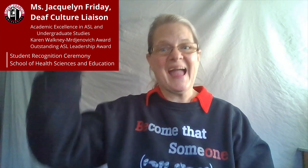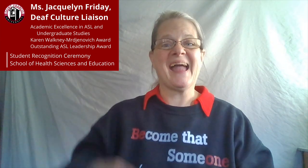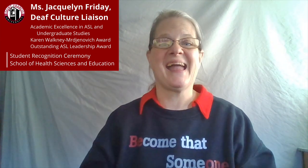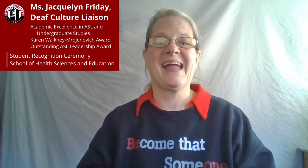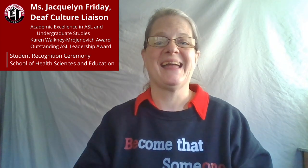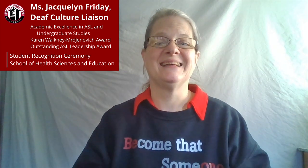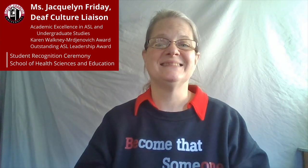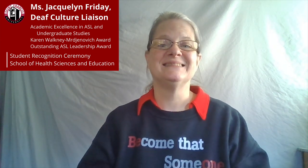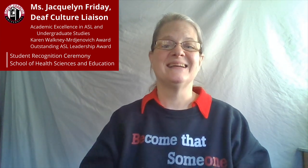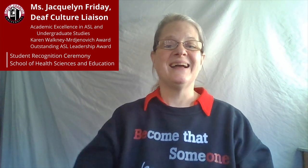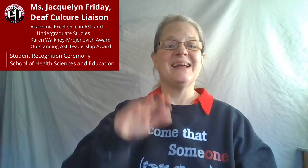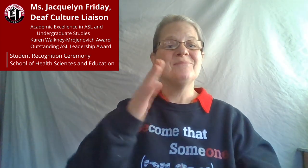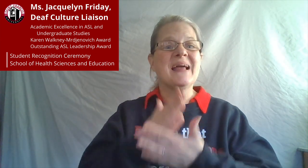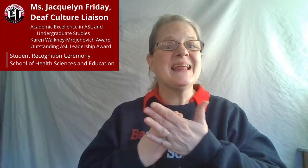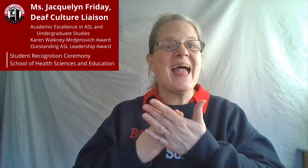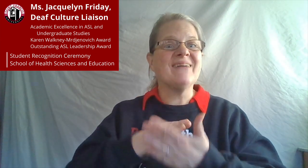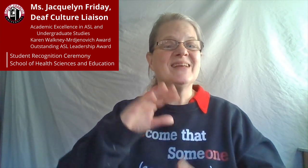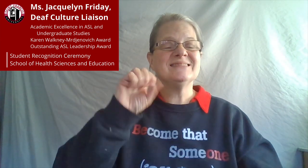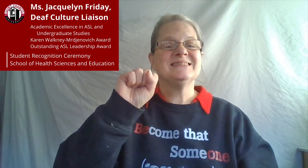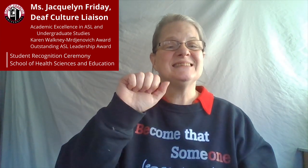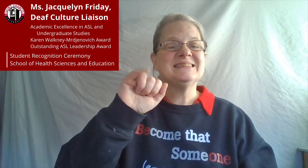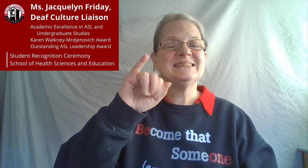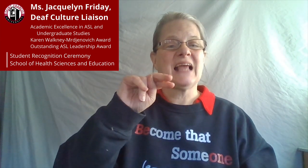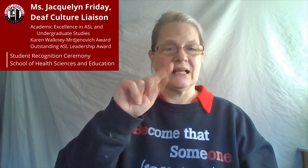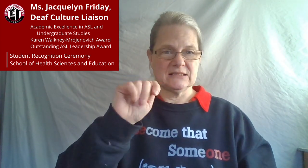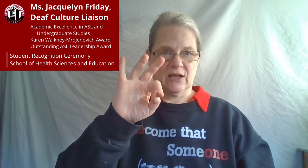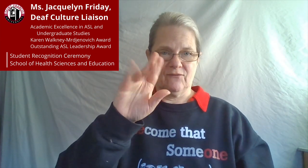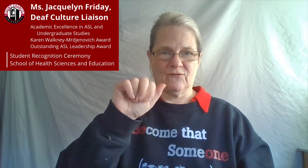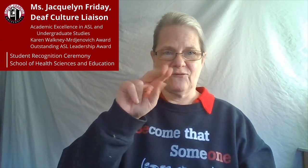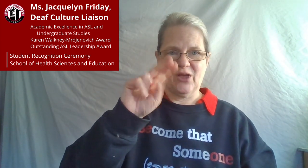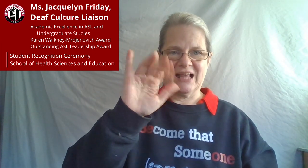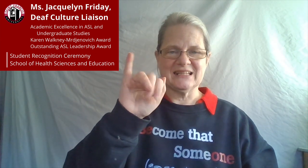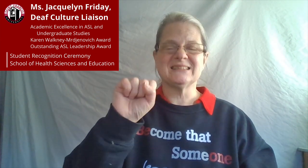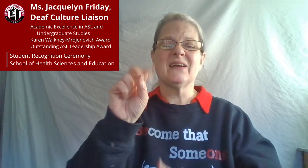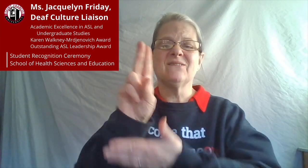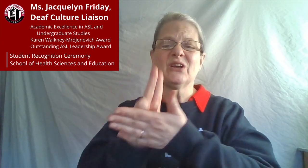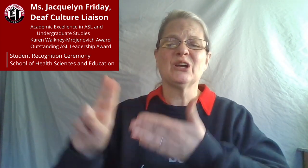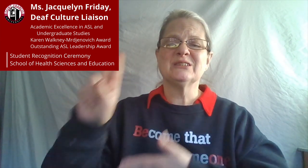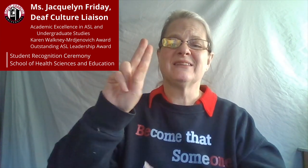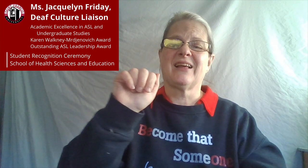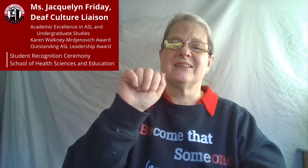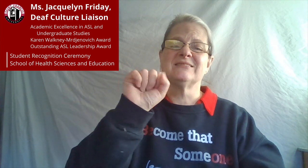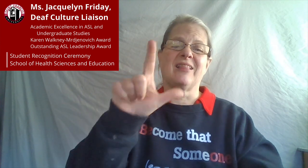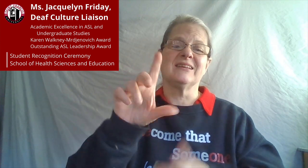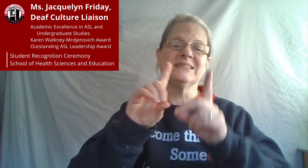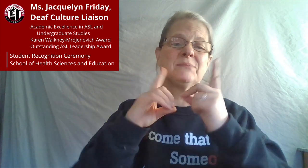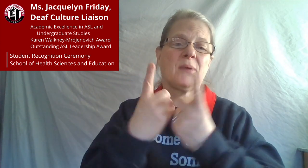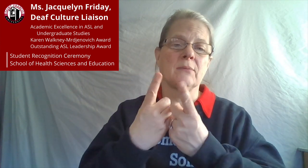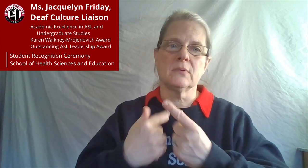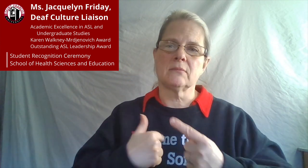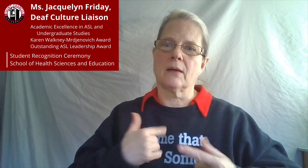Hello. On behalf of Saint Francis University and the American Sign Language Department, I am